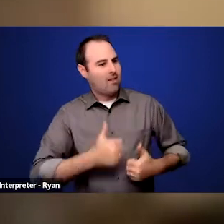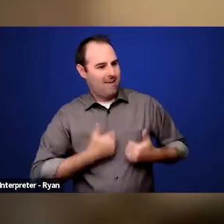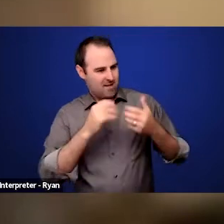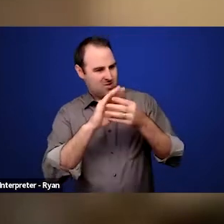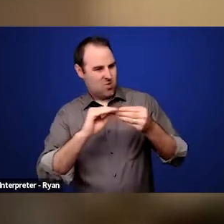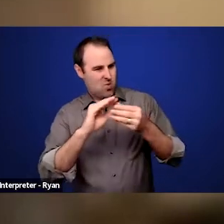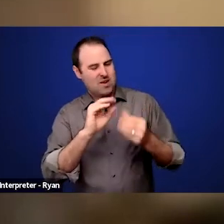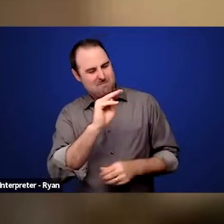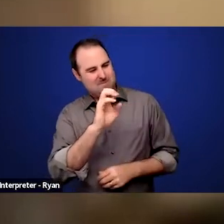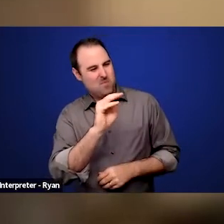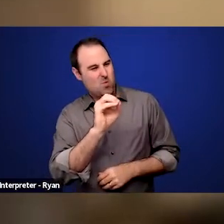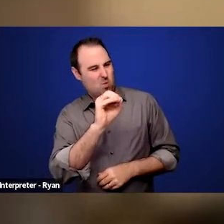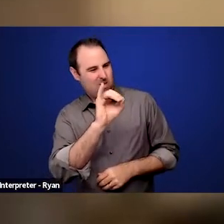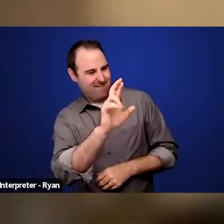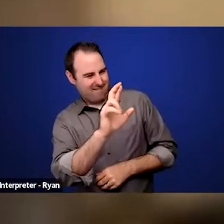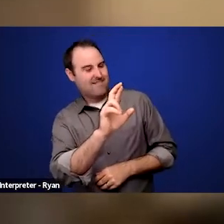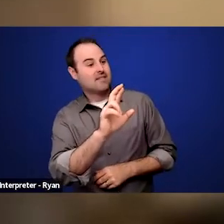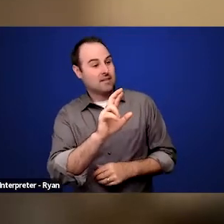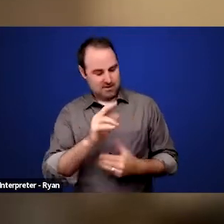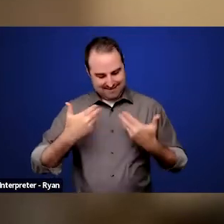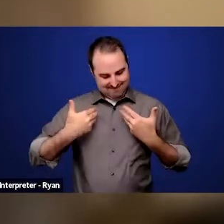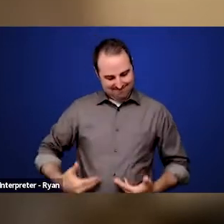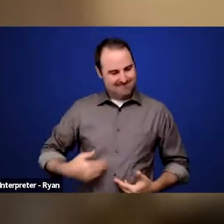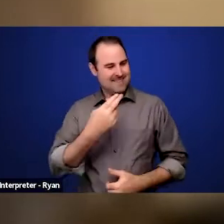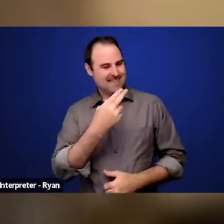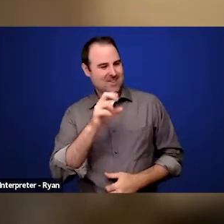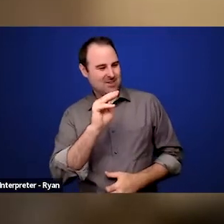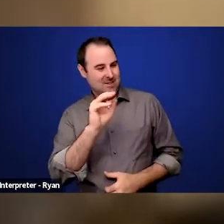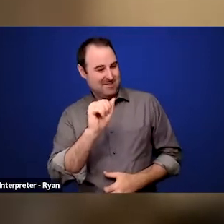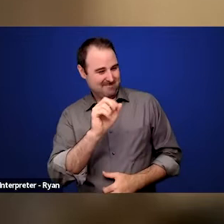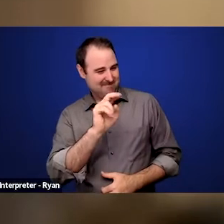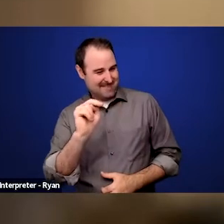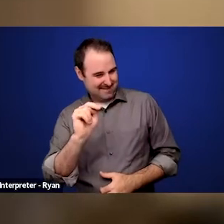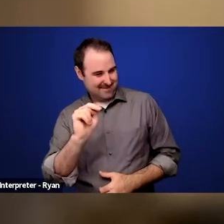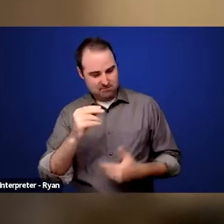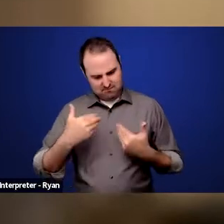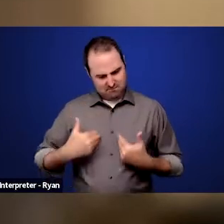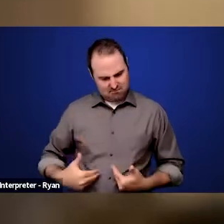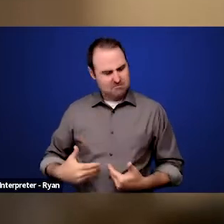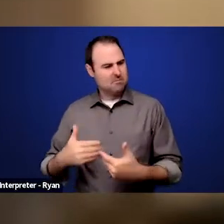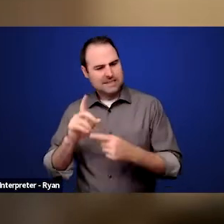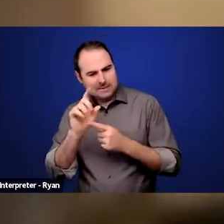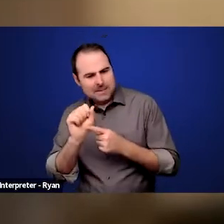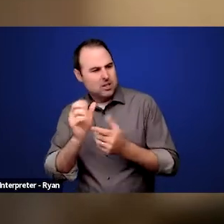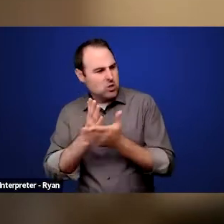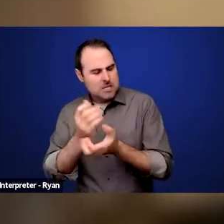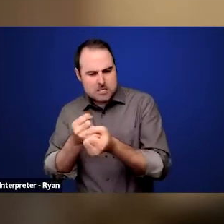of a Disability Rights Activist." I love the subtitle. It's really great read and there's a lot of really compelling personal stories